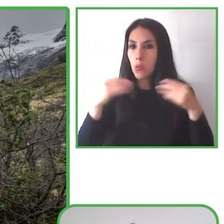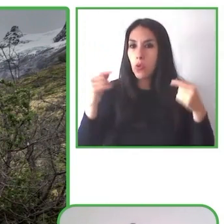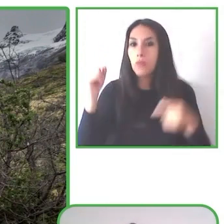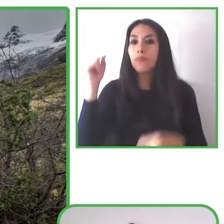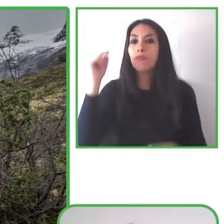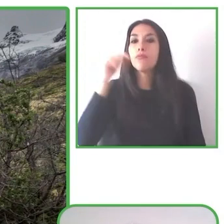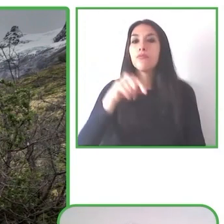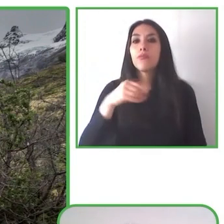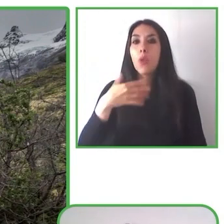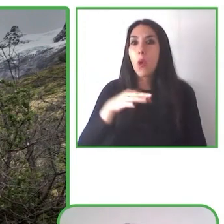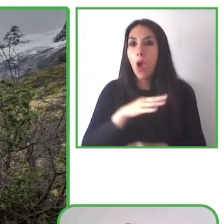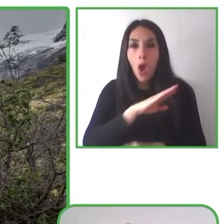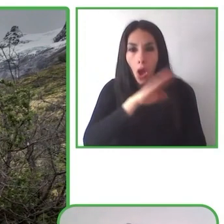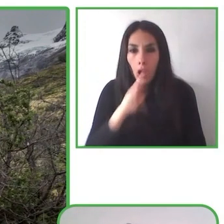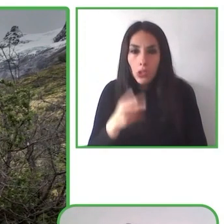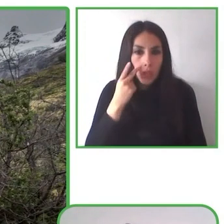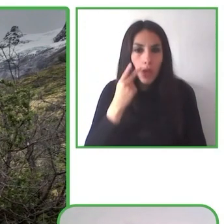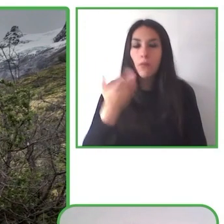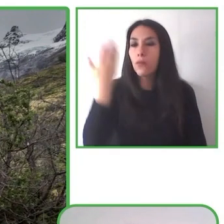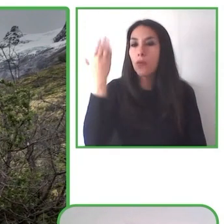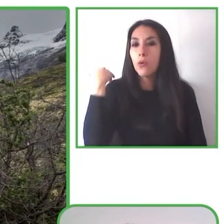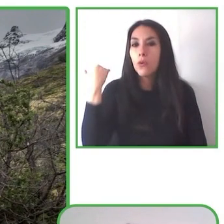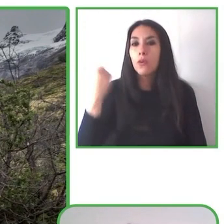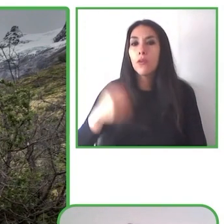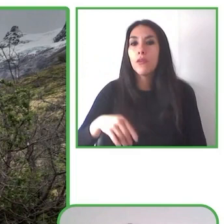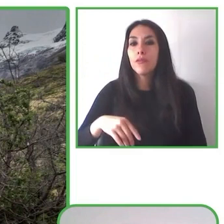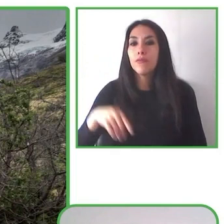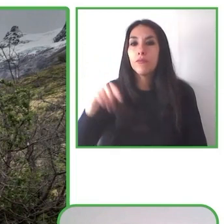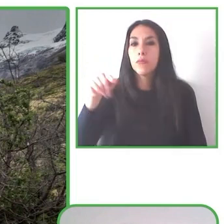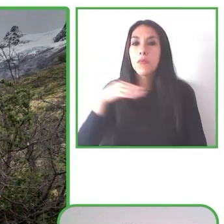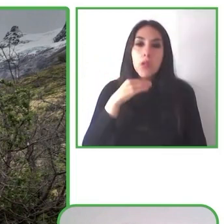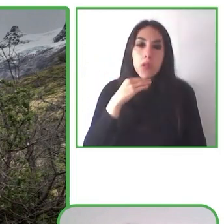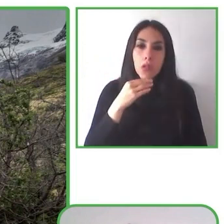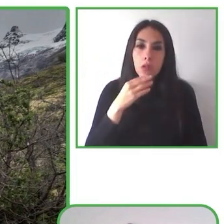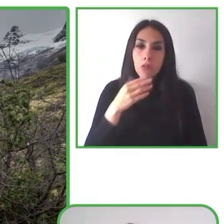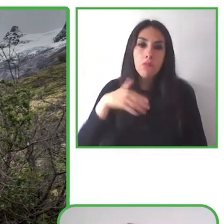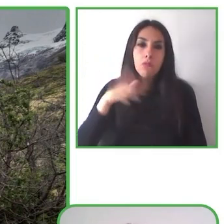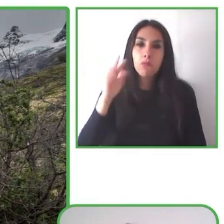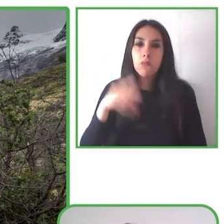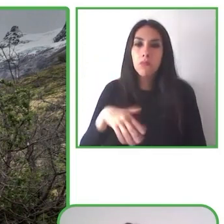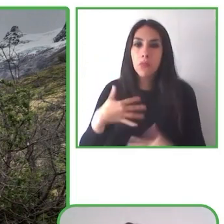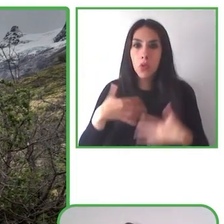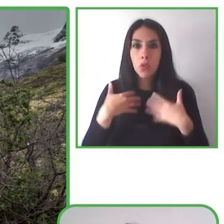And they continued with their dream. They decided to do it. They joined a group of friends like our